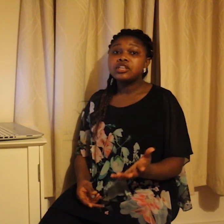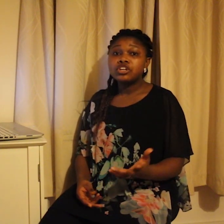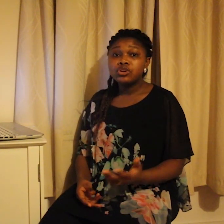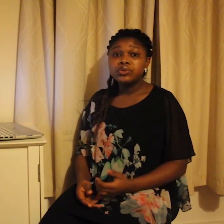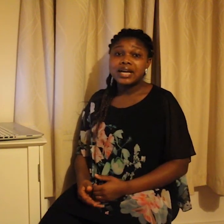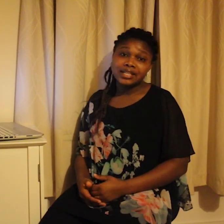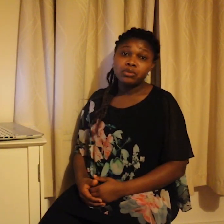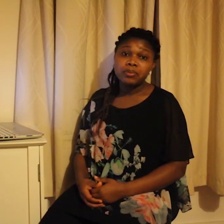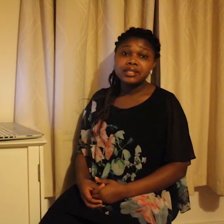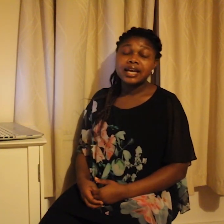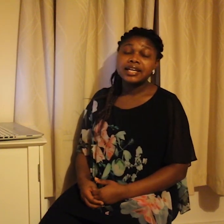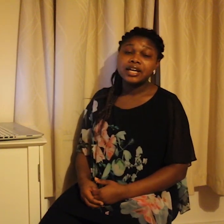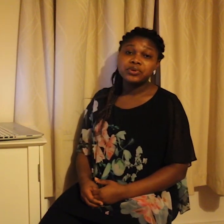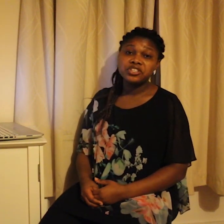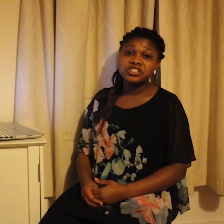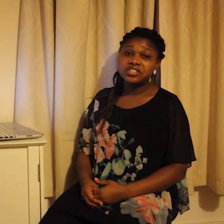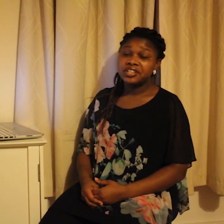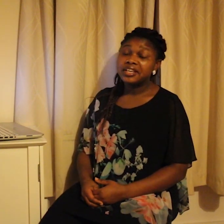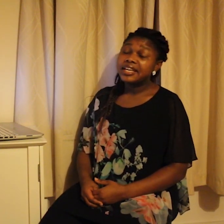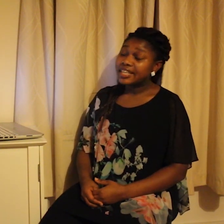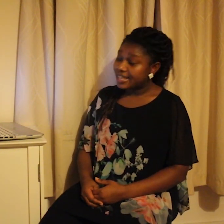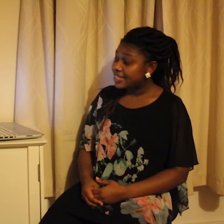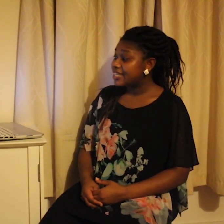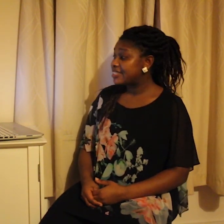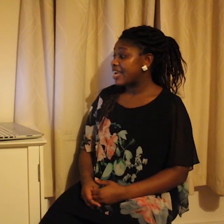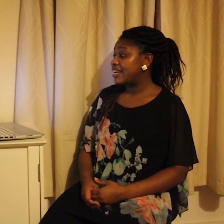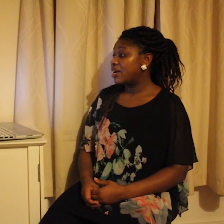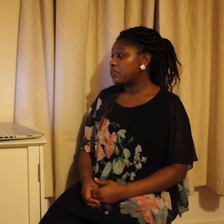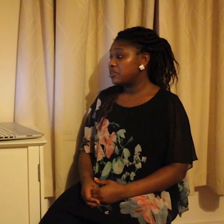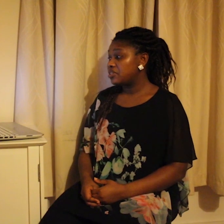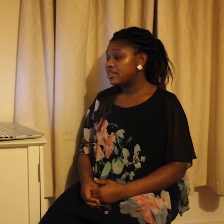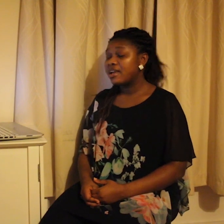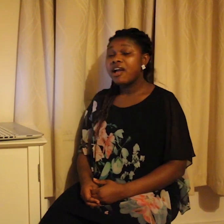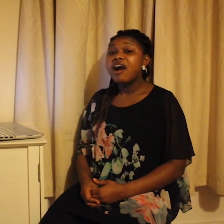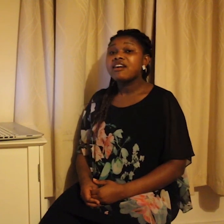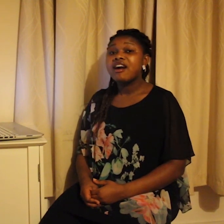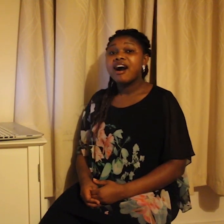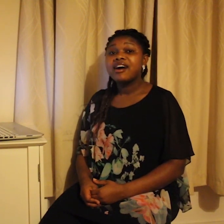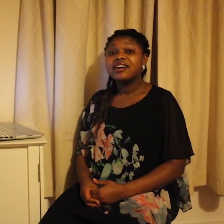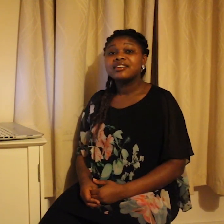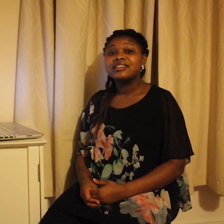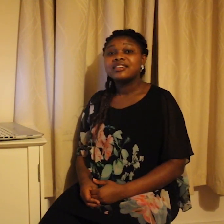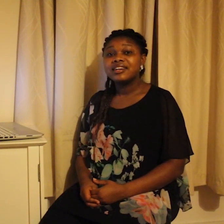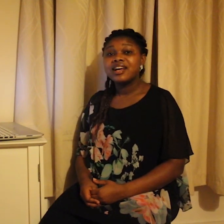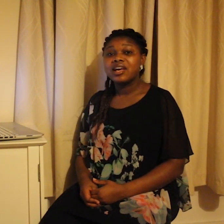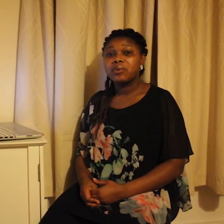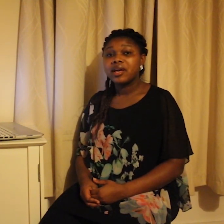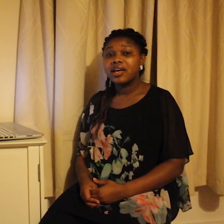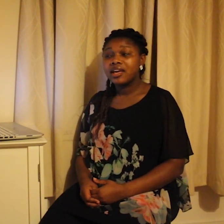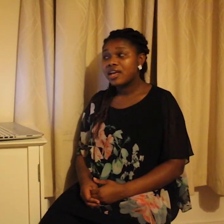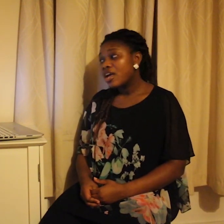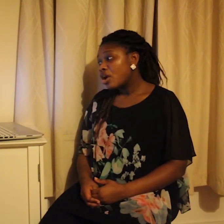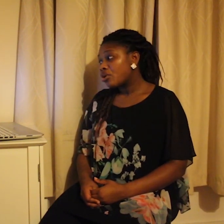include Adamorobe Sign Language (AdaSL), Ghanaian Sign Language (GSL), Ga, Ewe,